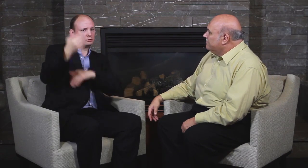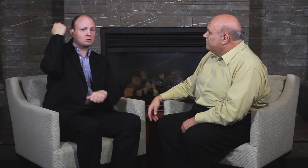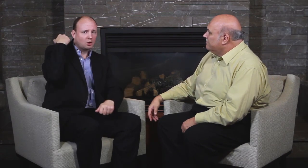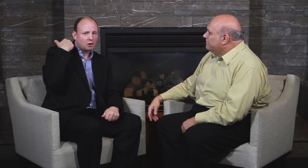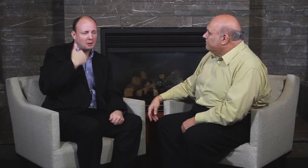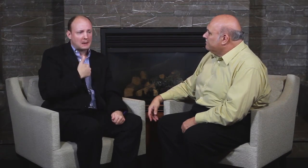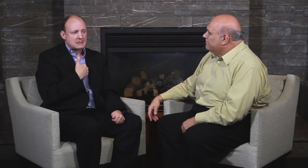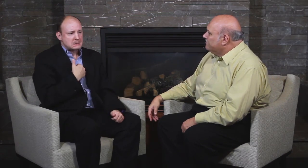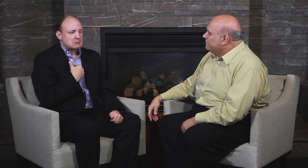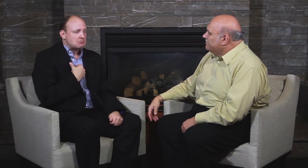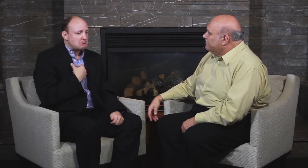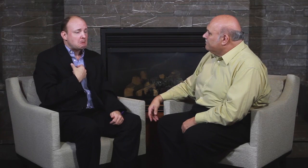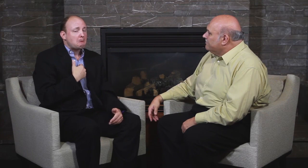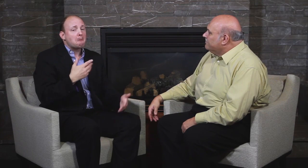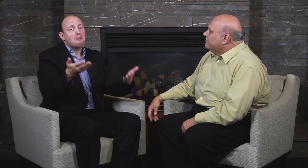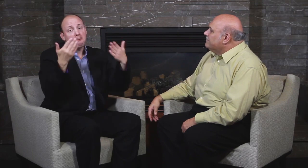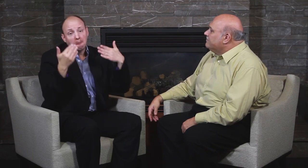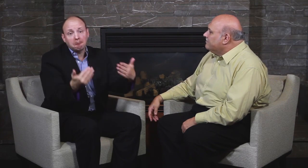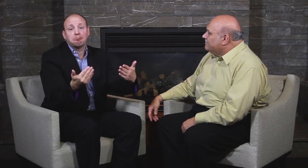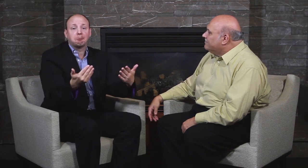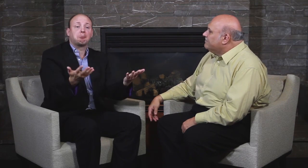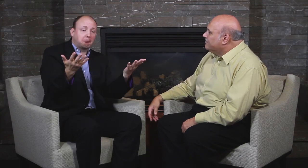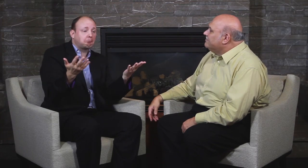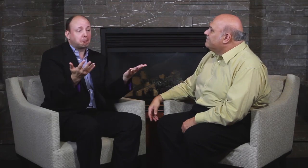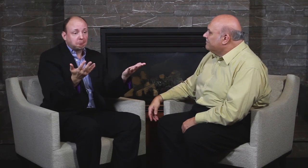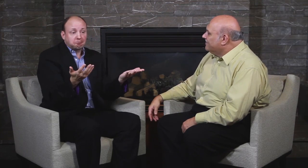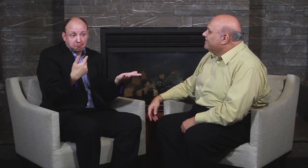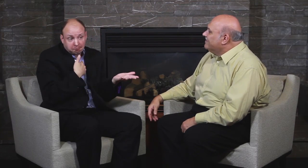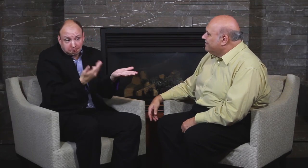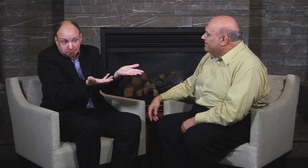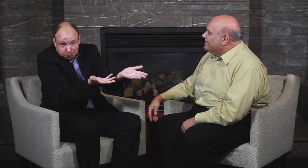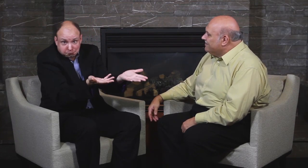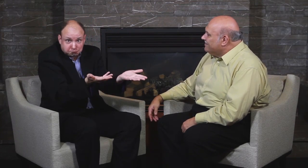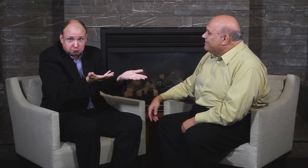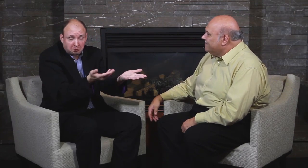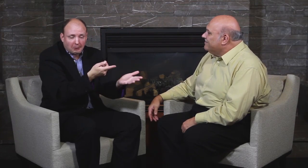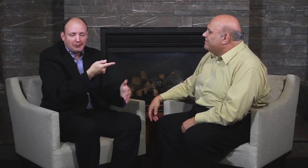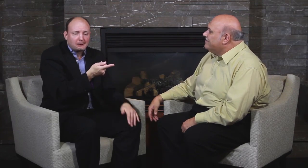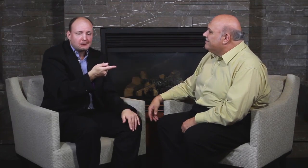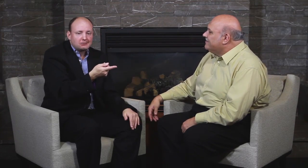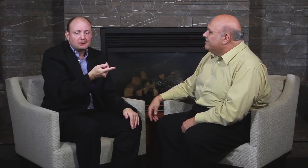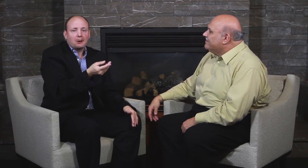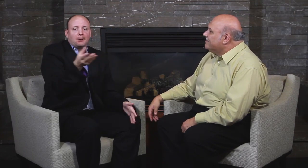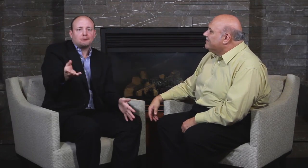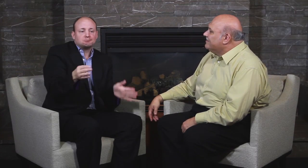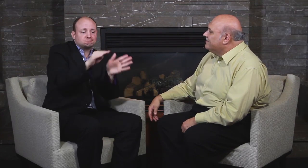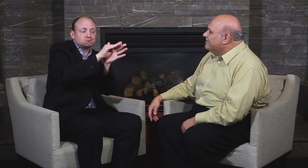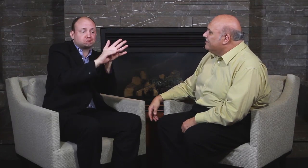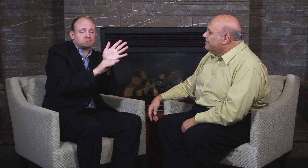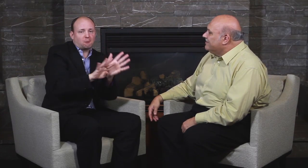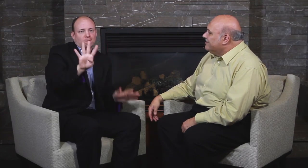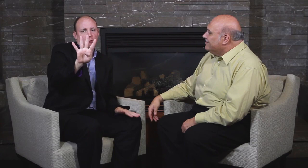thinking about it and tried it. My boss wanted me to make four video programs. I